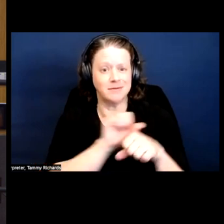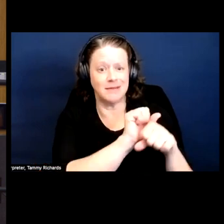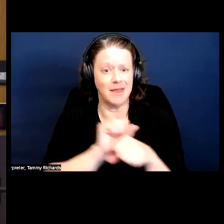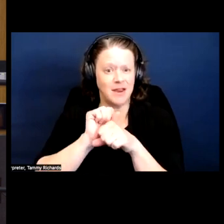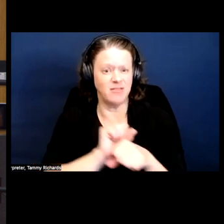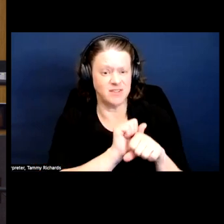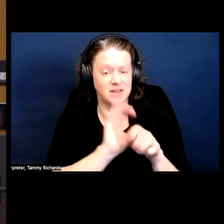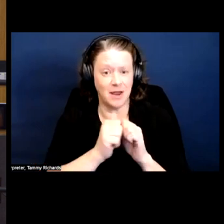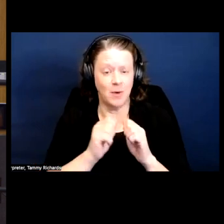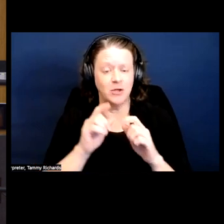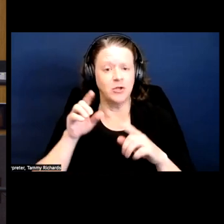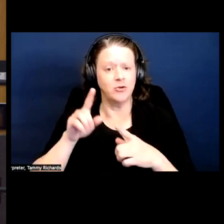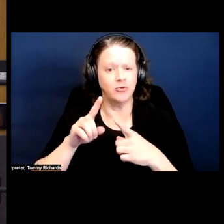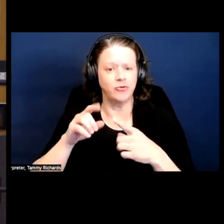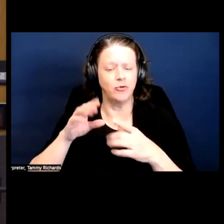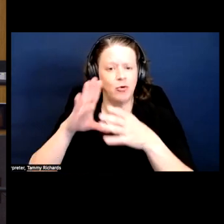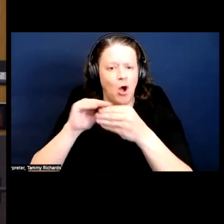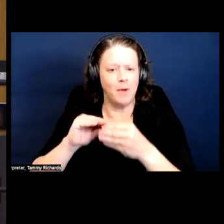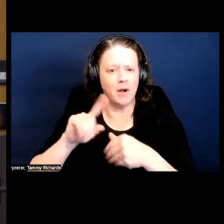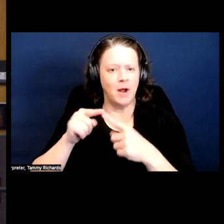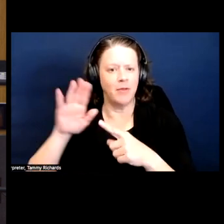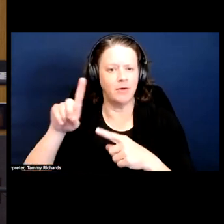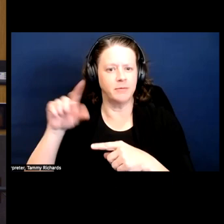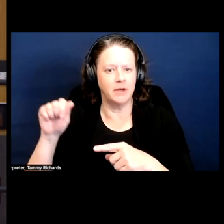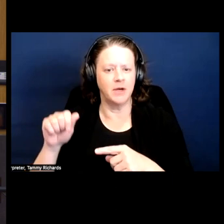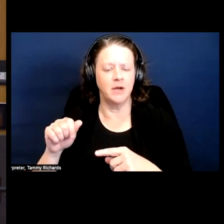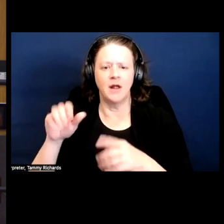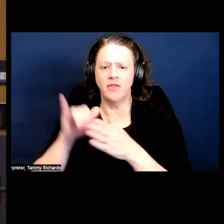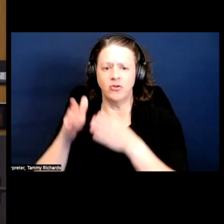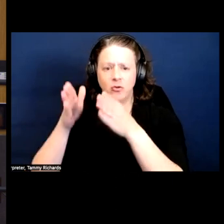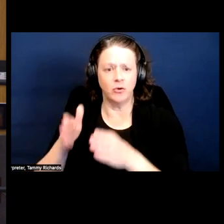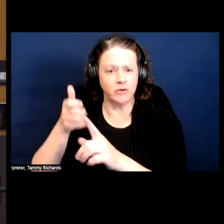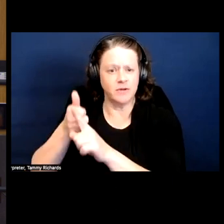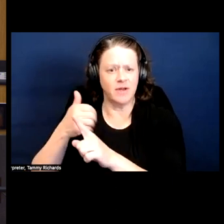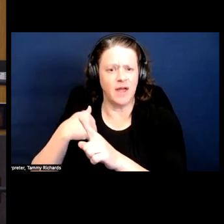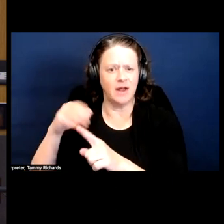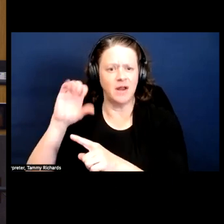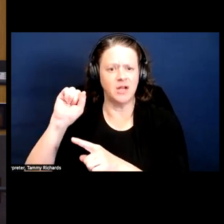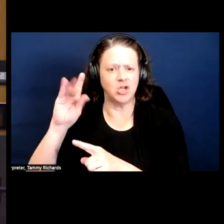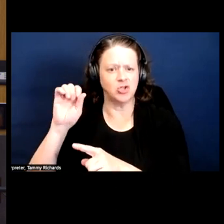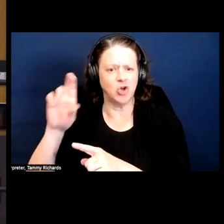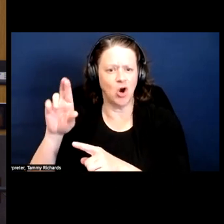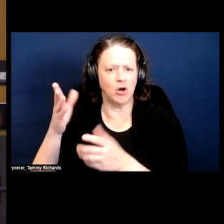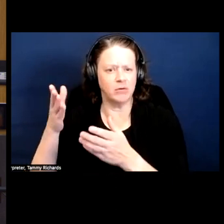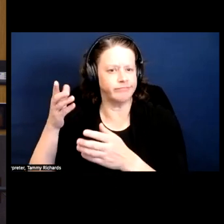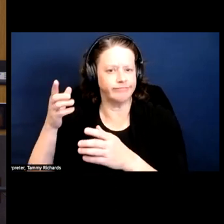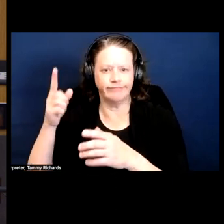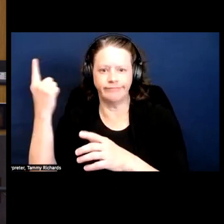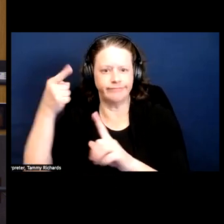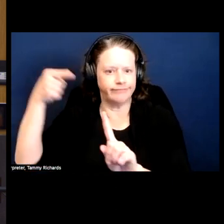and so had a scar here, so and so was whipped on his or her body or their body.